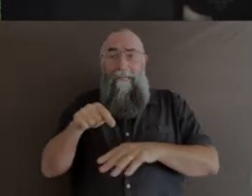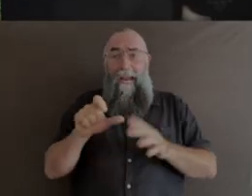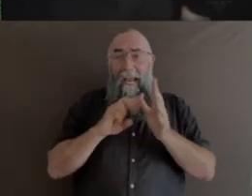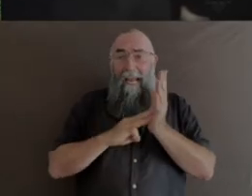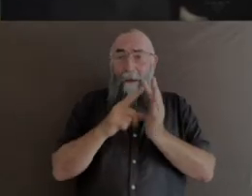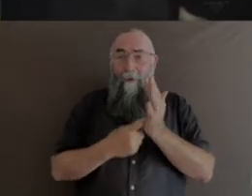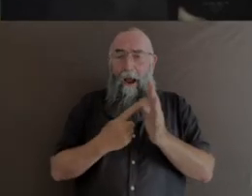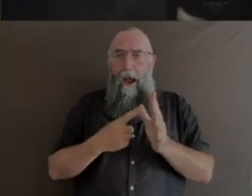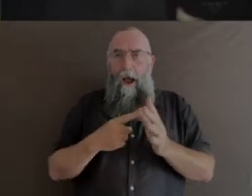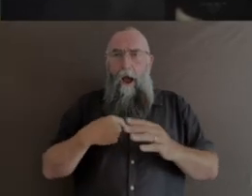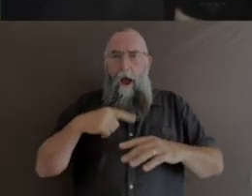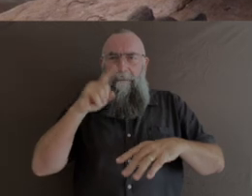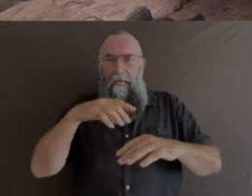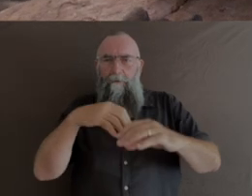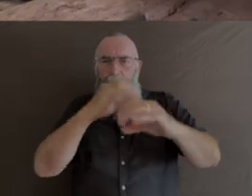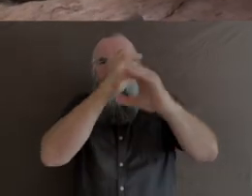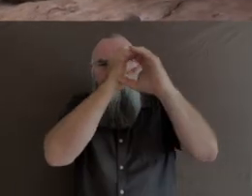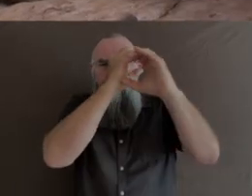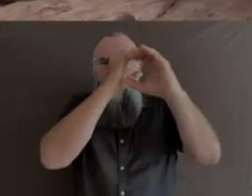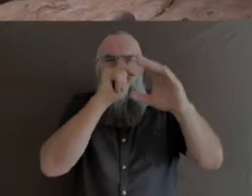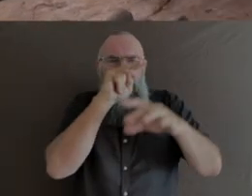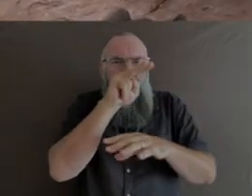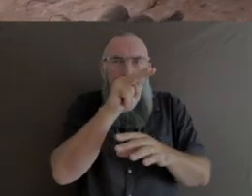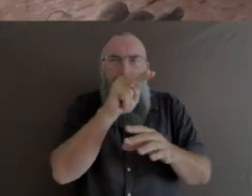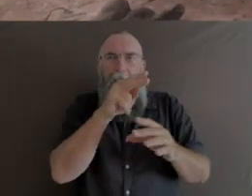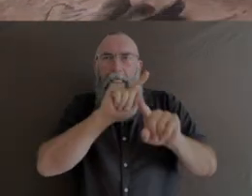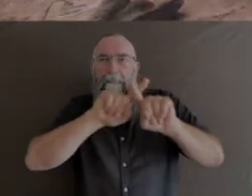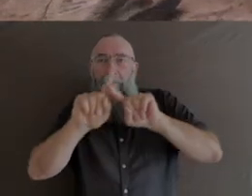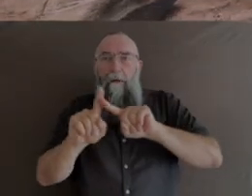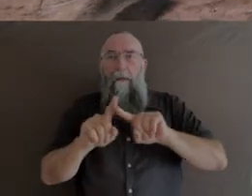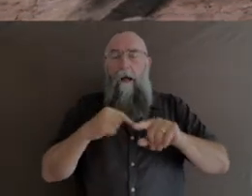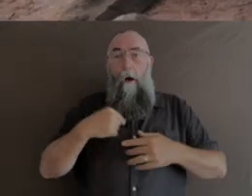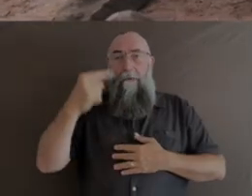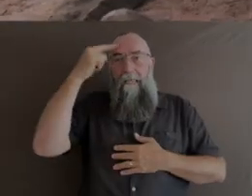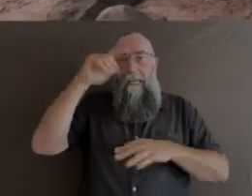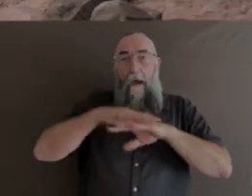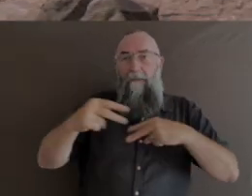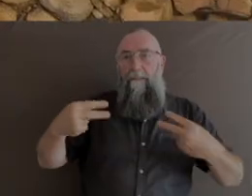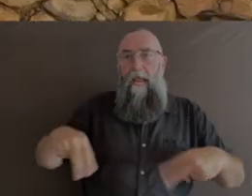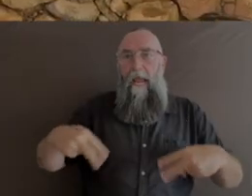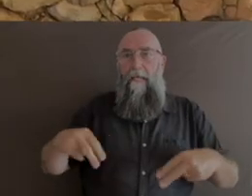to see through and question where choreography could go and what it could be. You know,